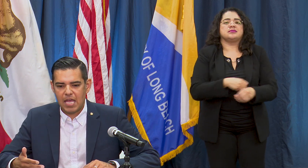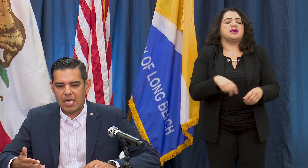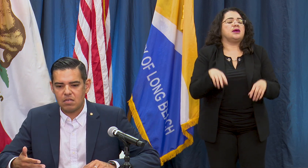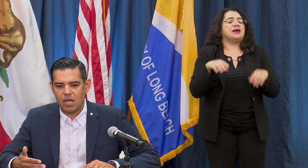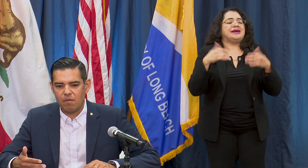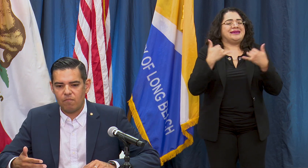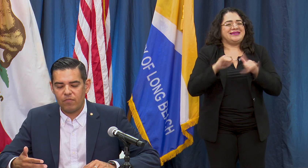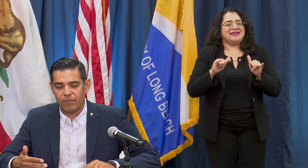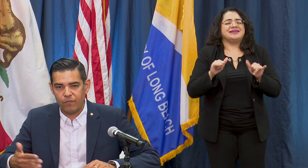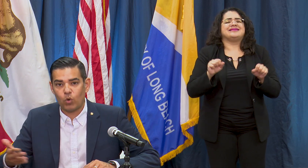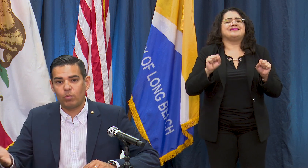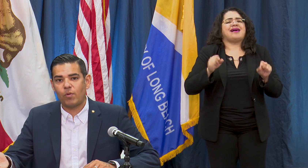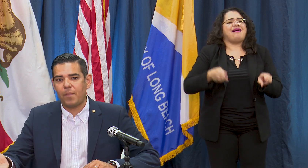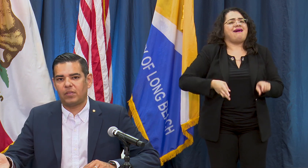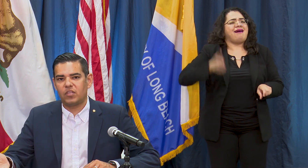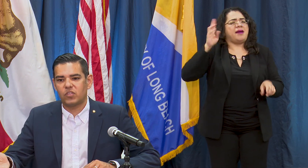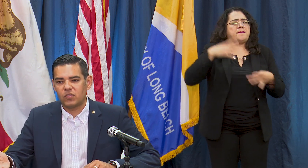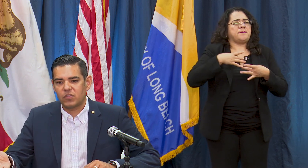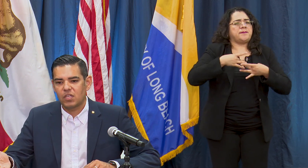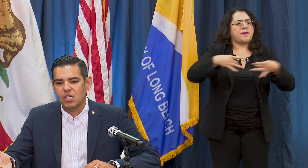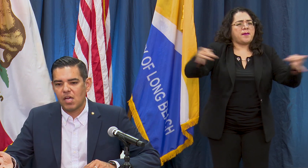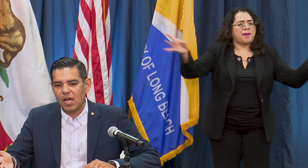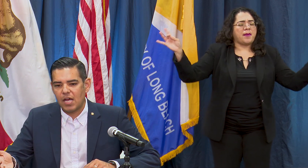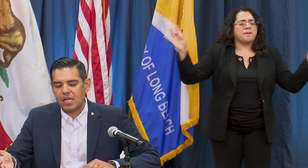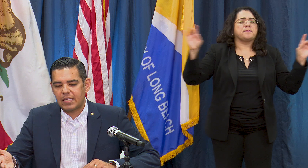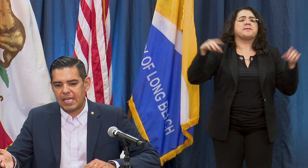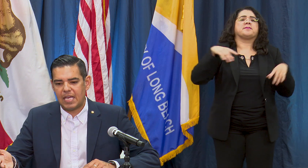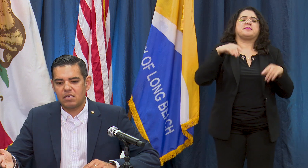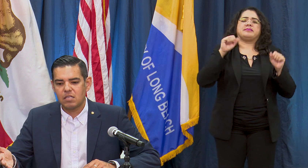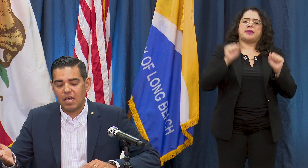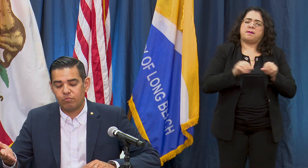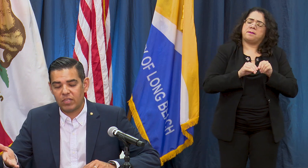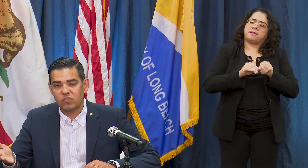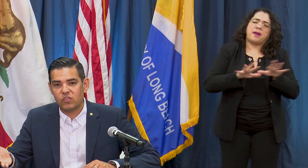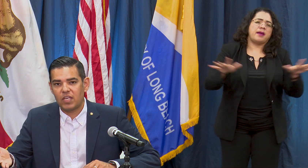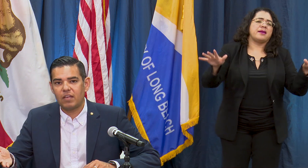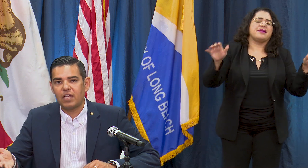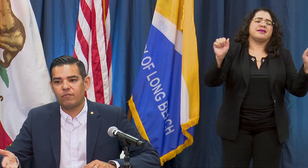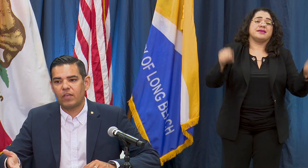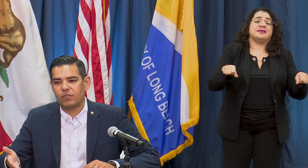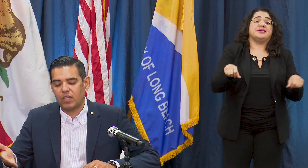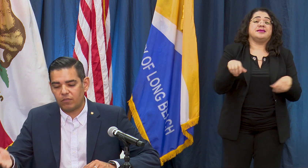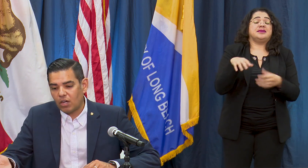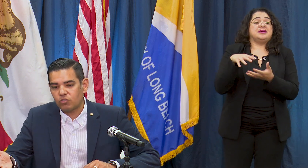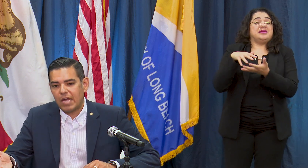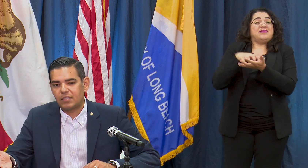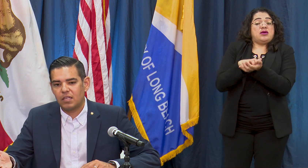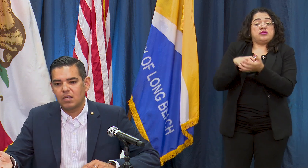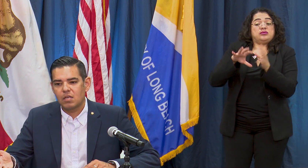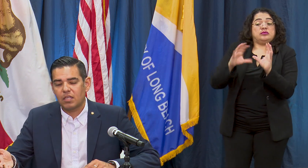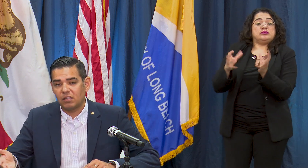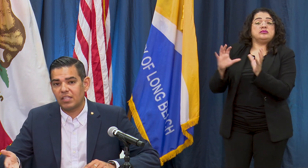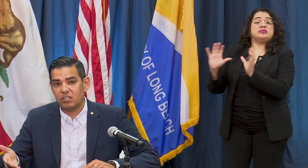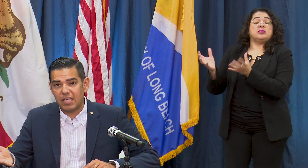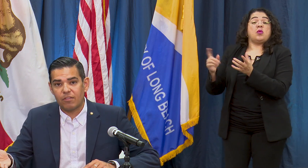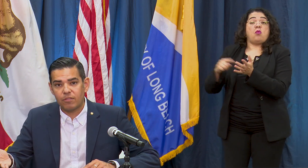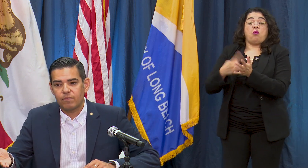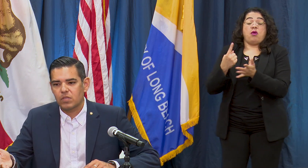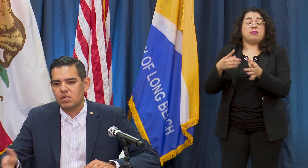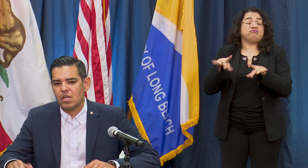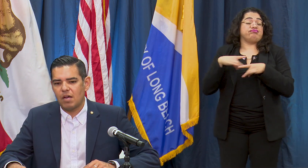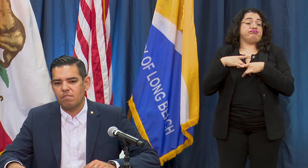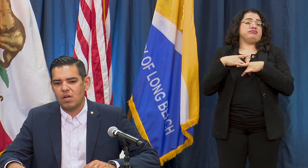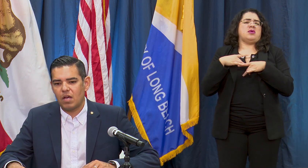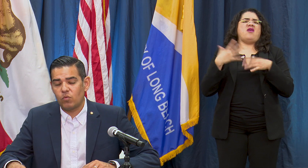the vulnerable populations, as we can see if contracted, can lead to death and